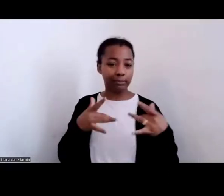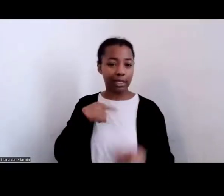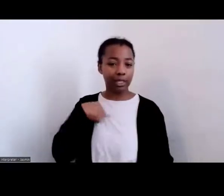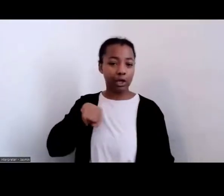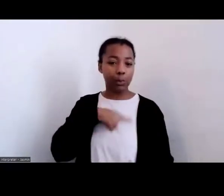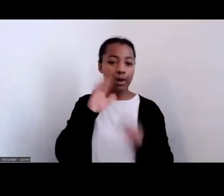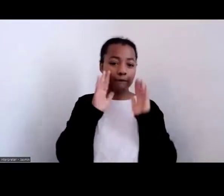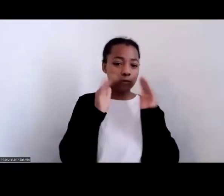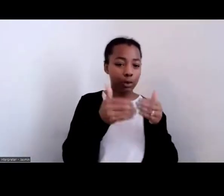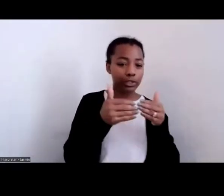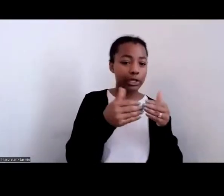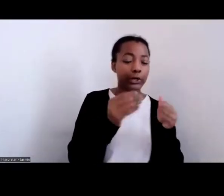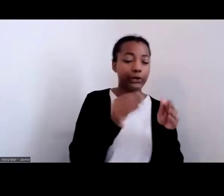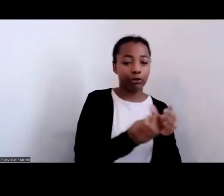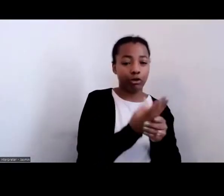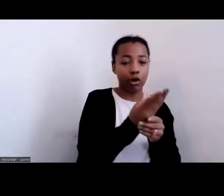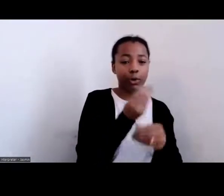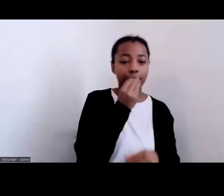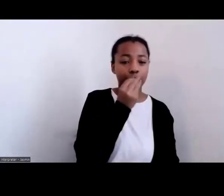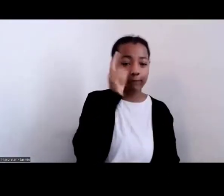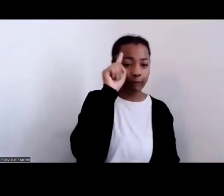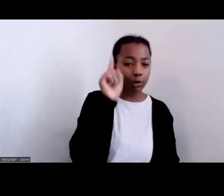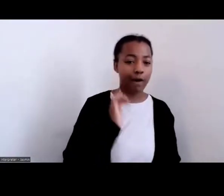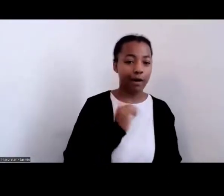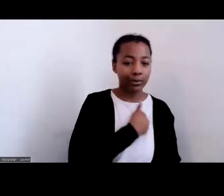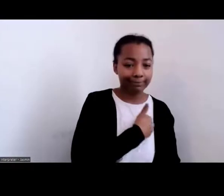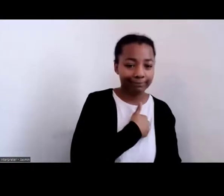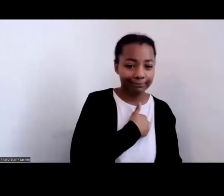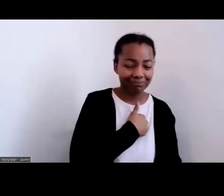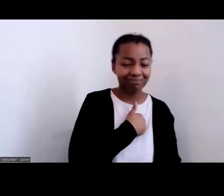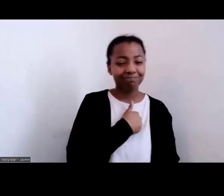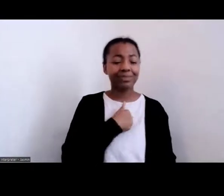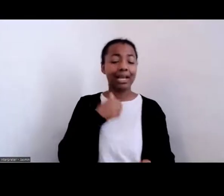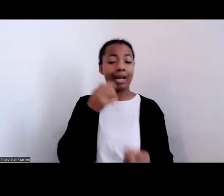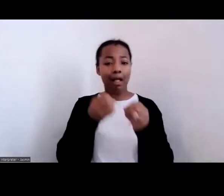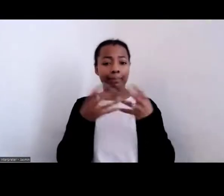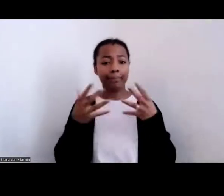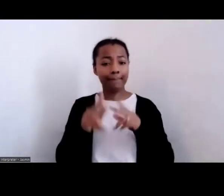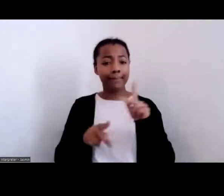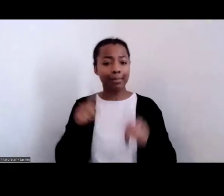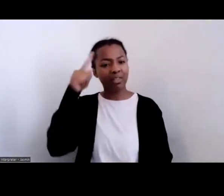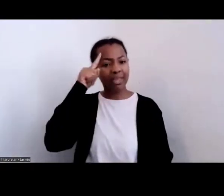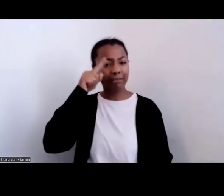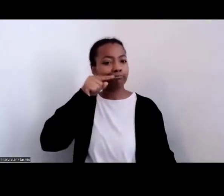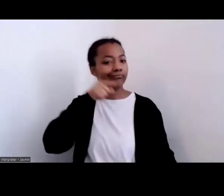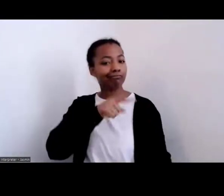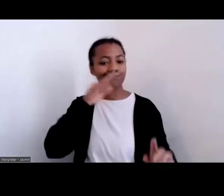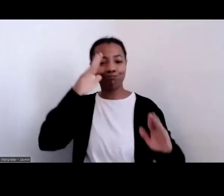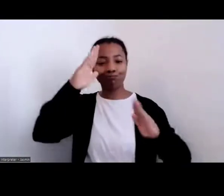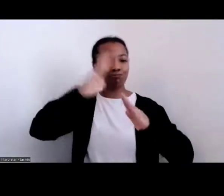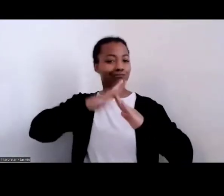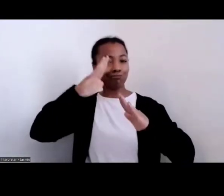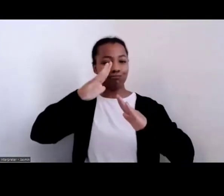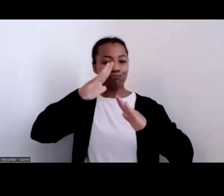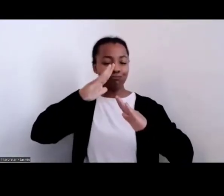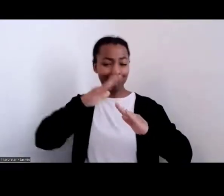And I hear a lot from people that that's the best thing on Earth for some people. For some people.